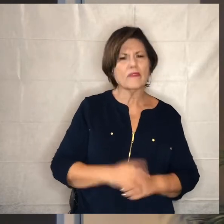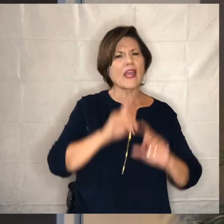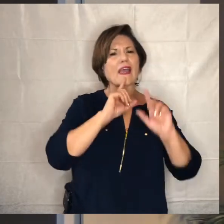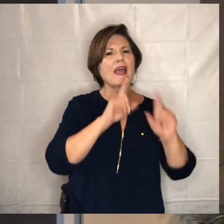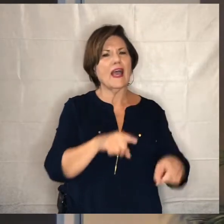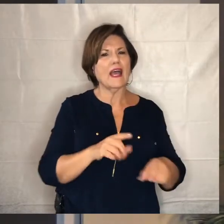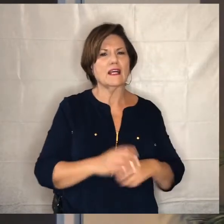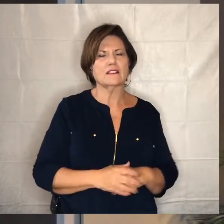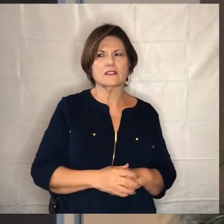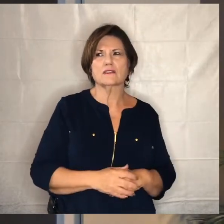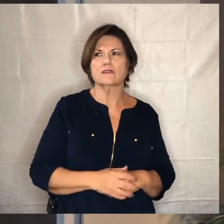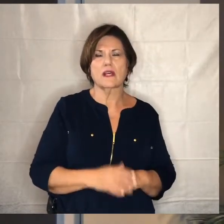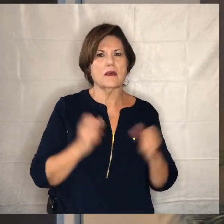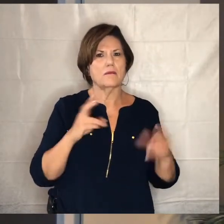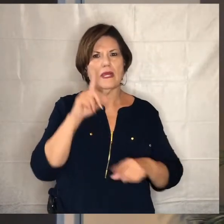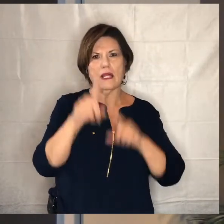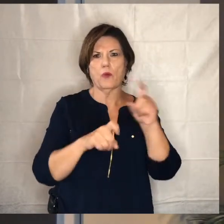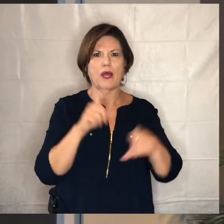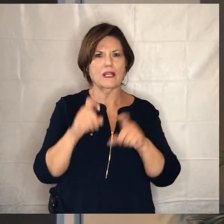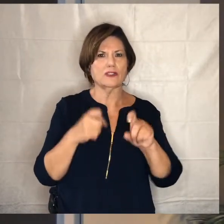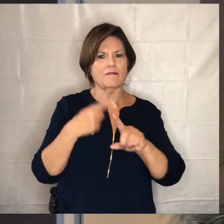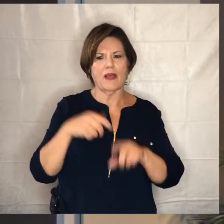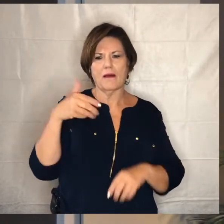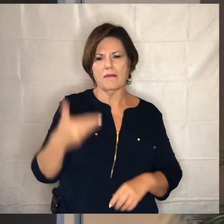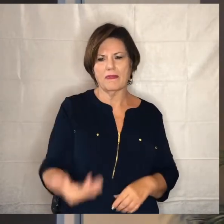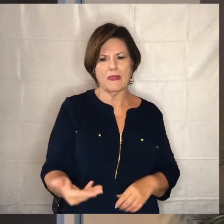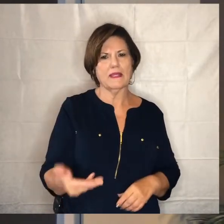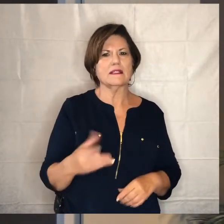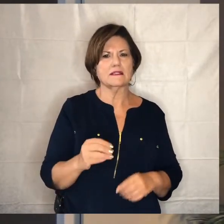myriad of questions that come out of this particular scripture in one